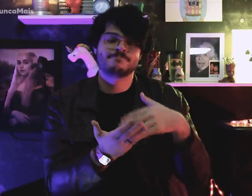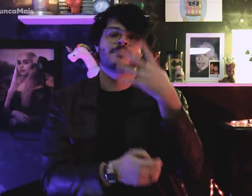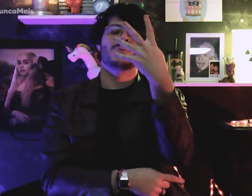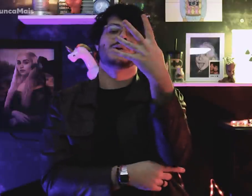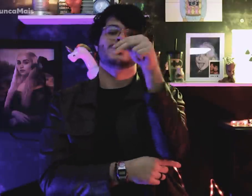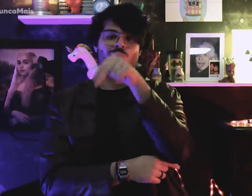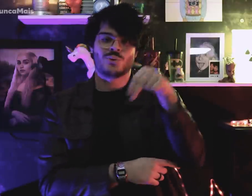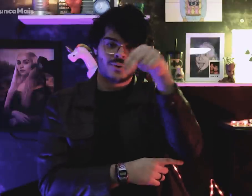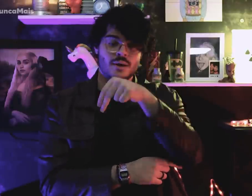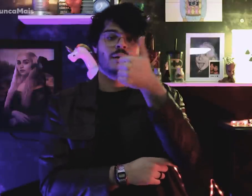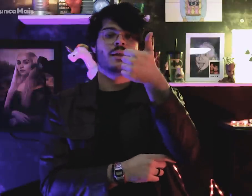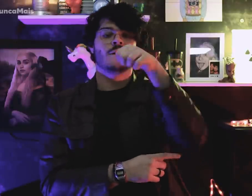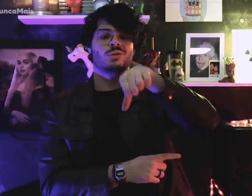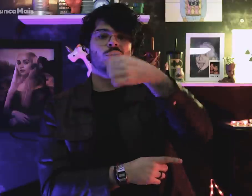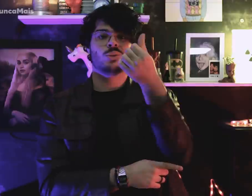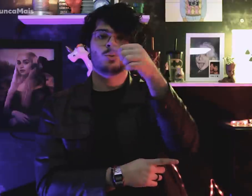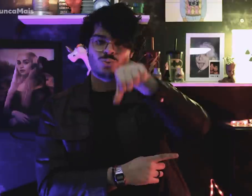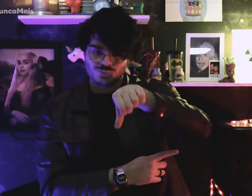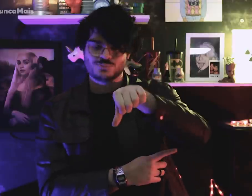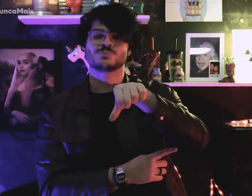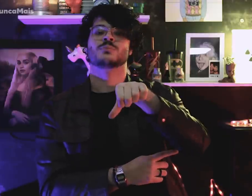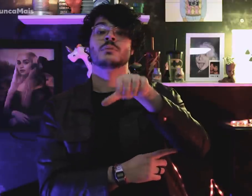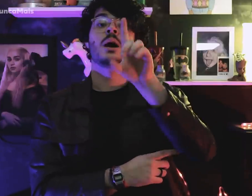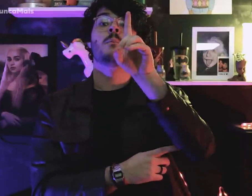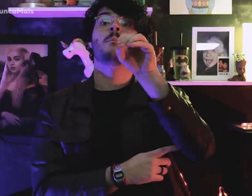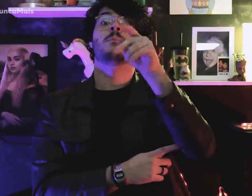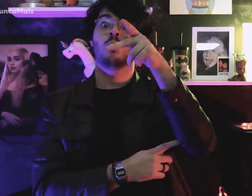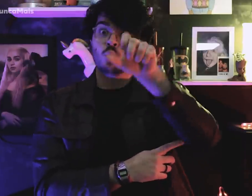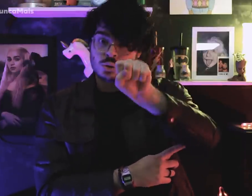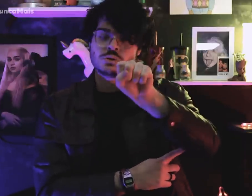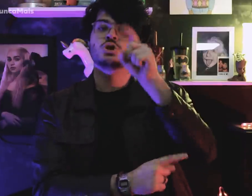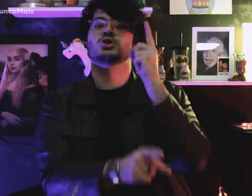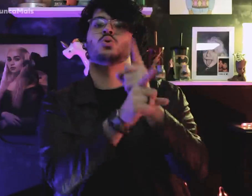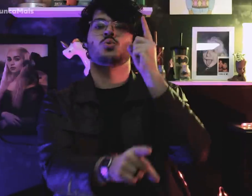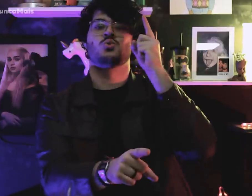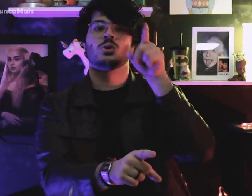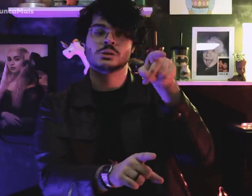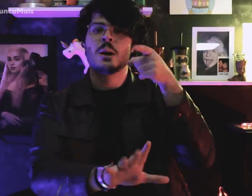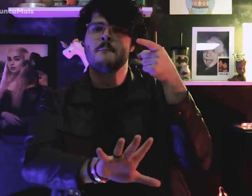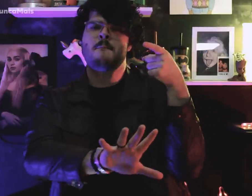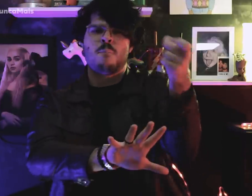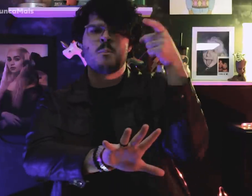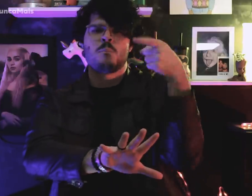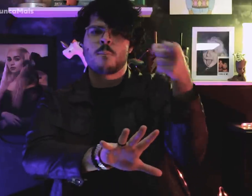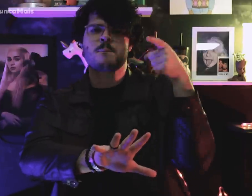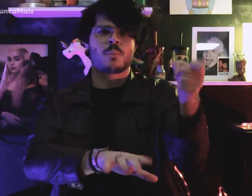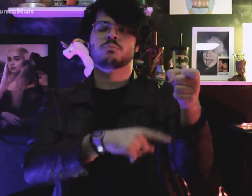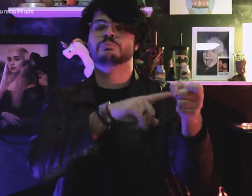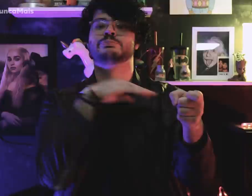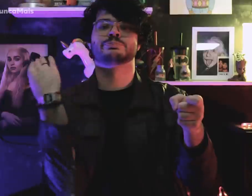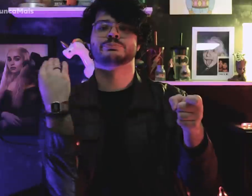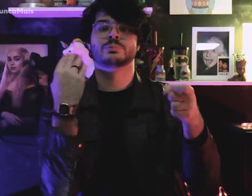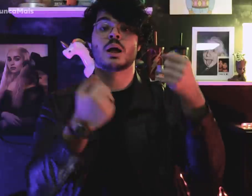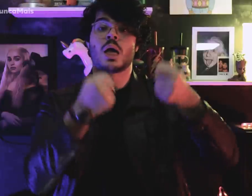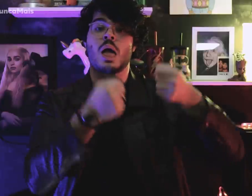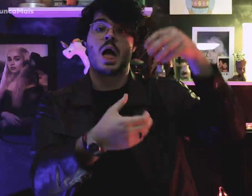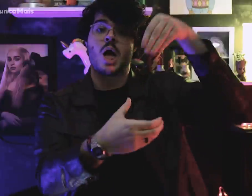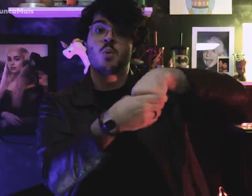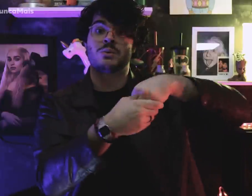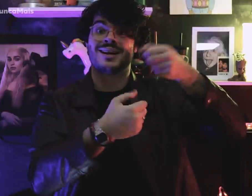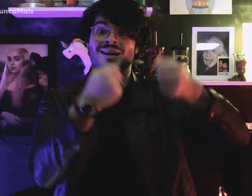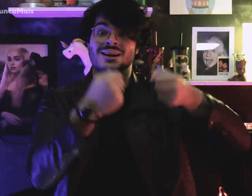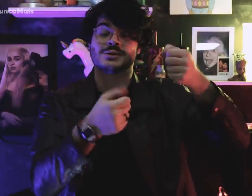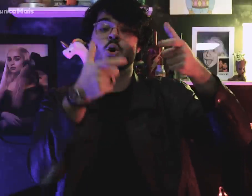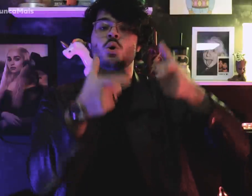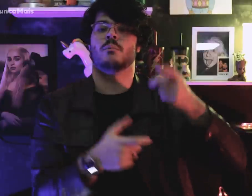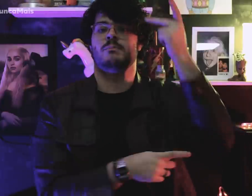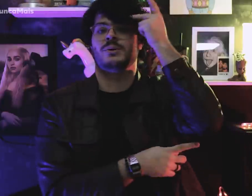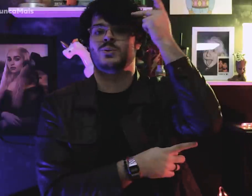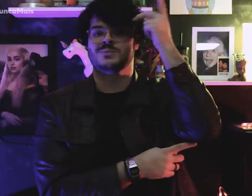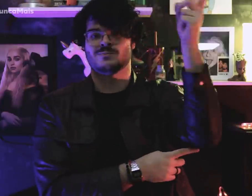On November 4, 1969, he was murdered shots inside your car by DOPS in São Paulo.